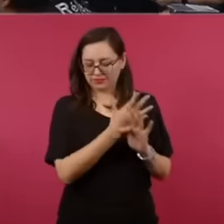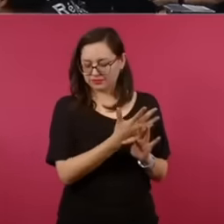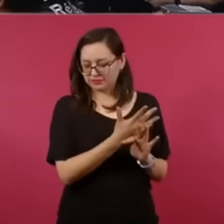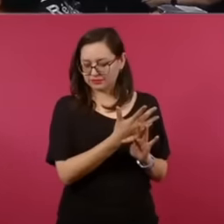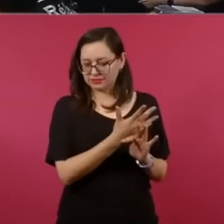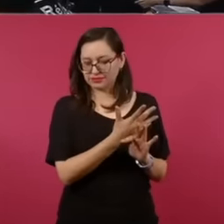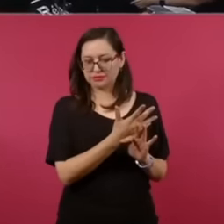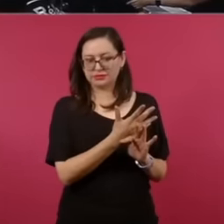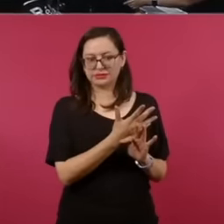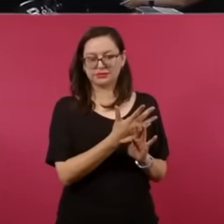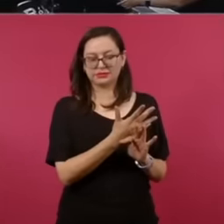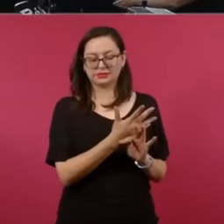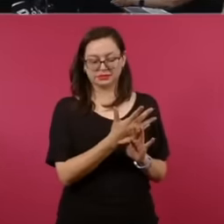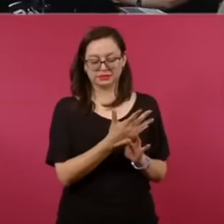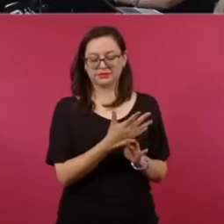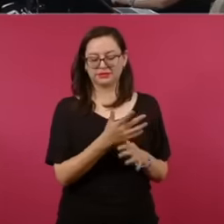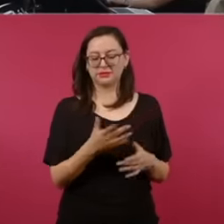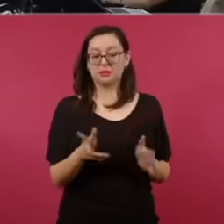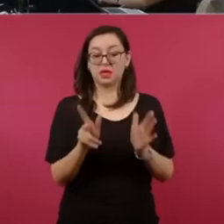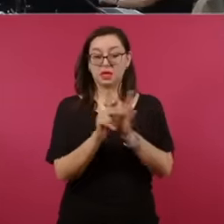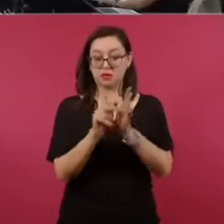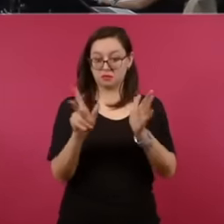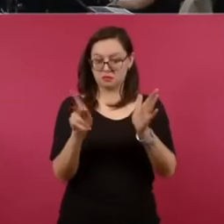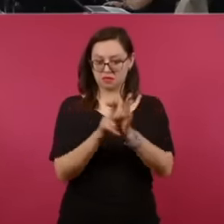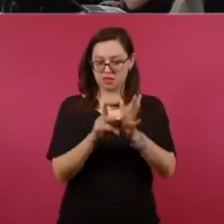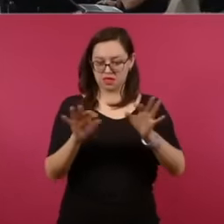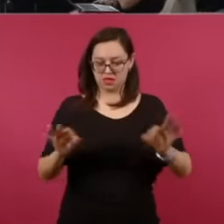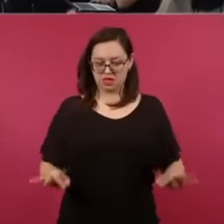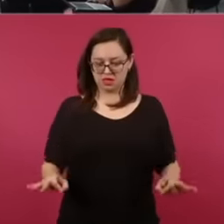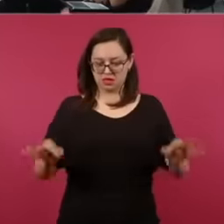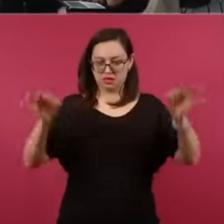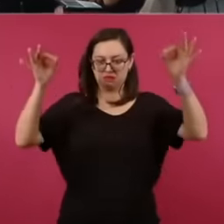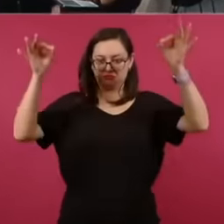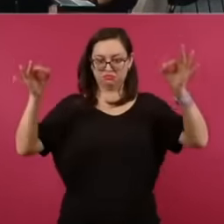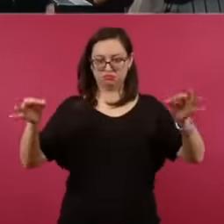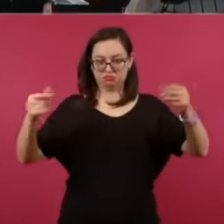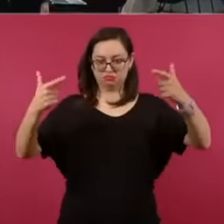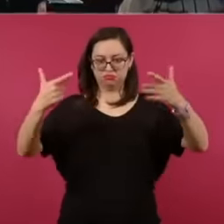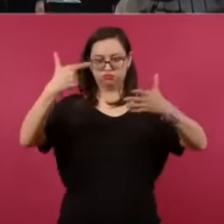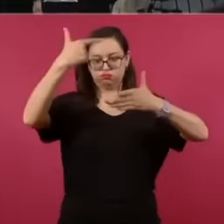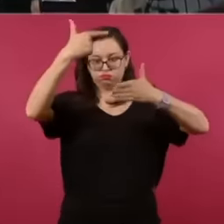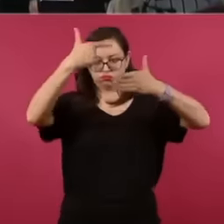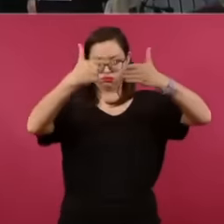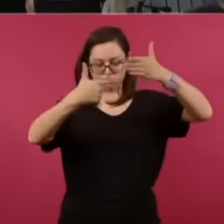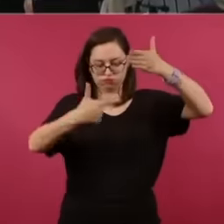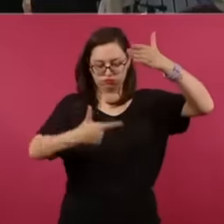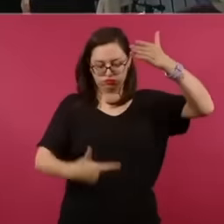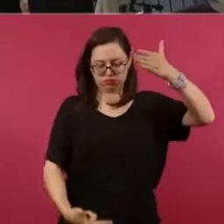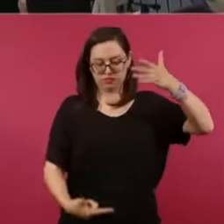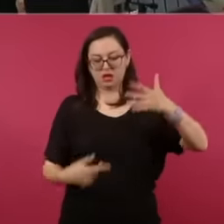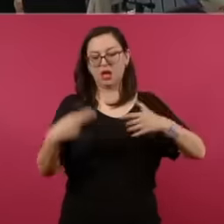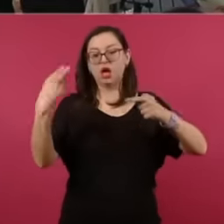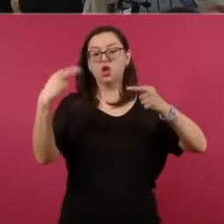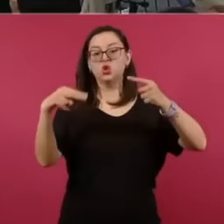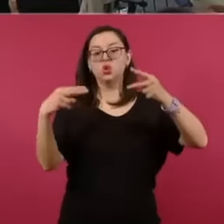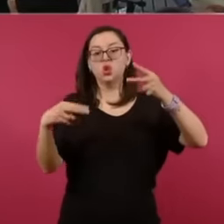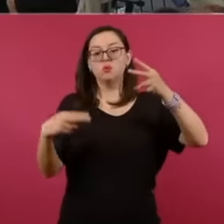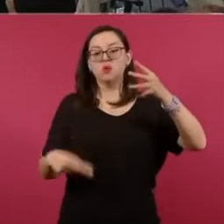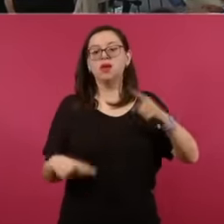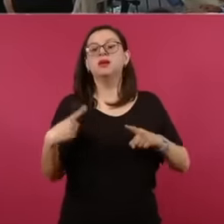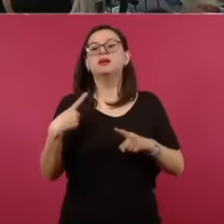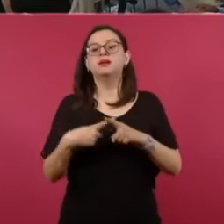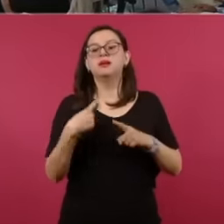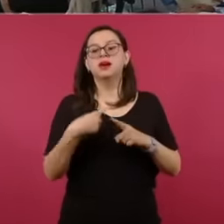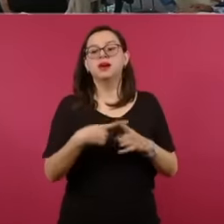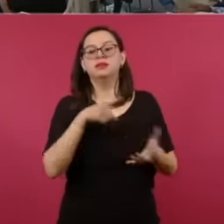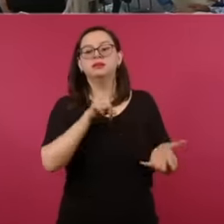page for our writers let's see if they can find the page the writers of the